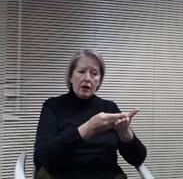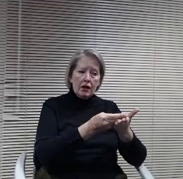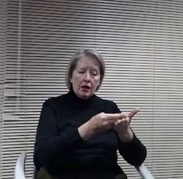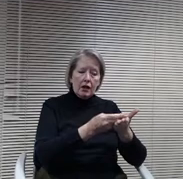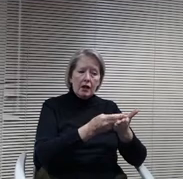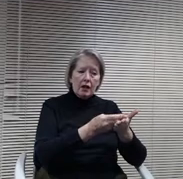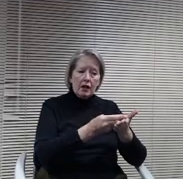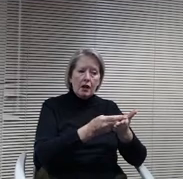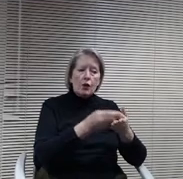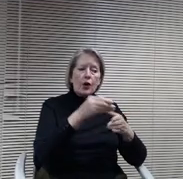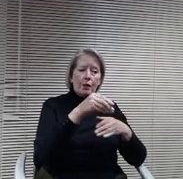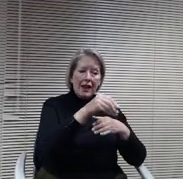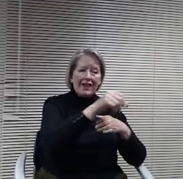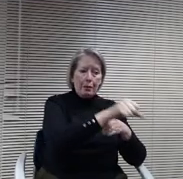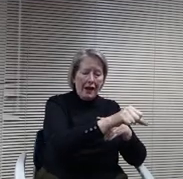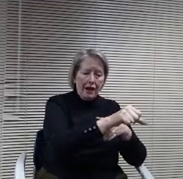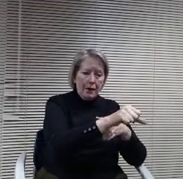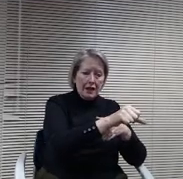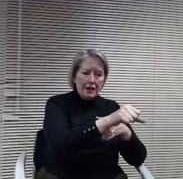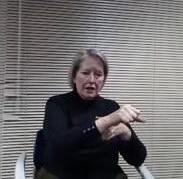than right now the payment is in the general fund.